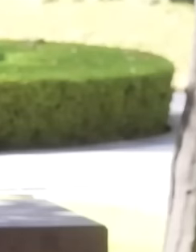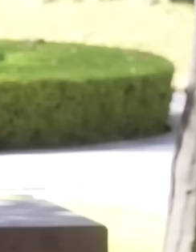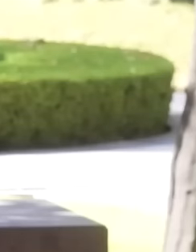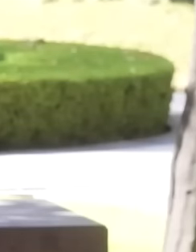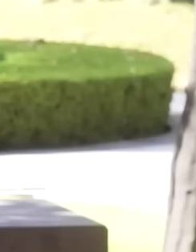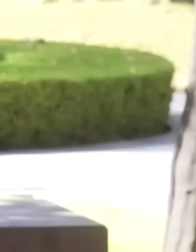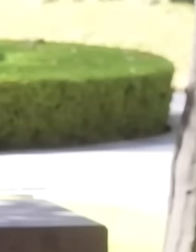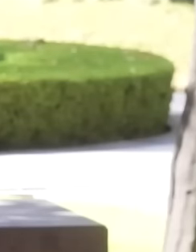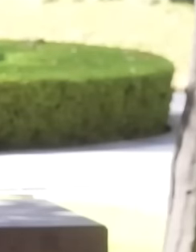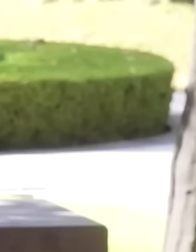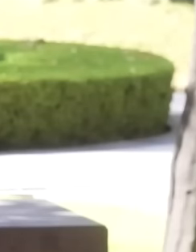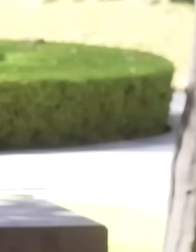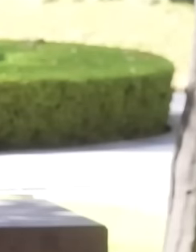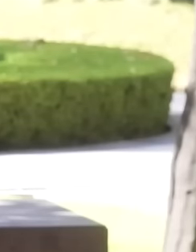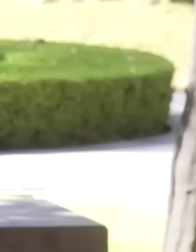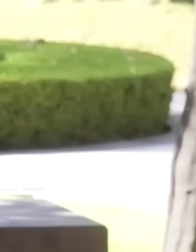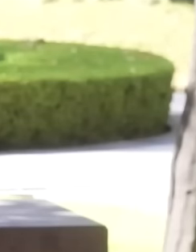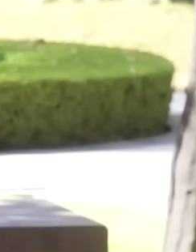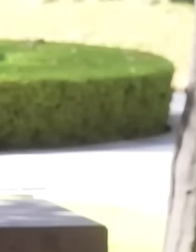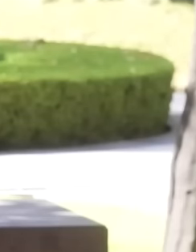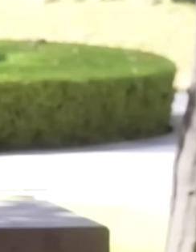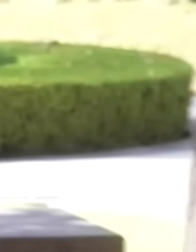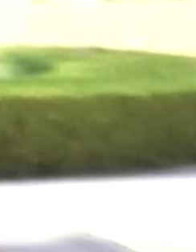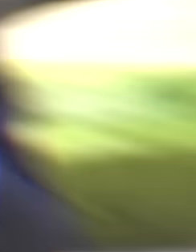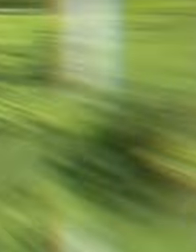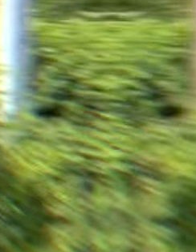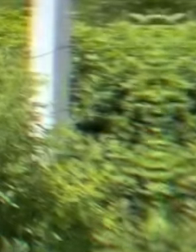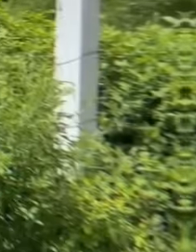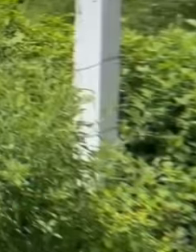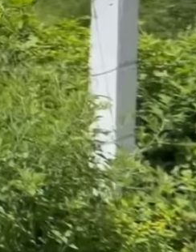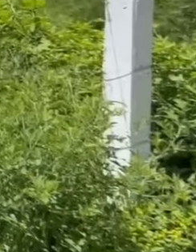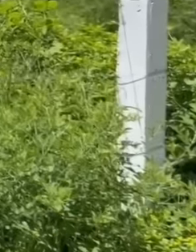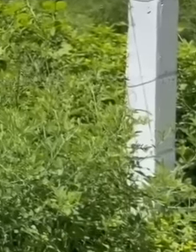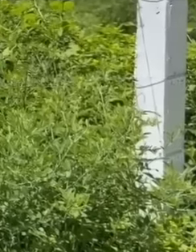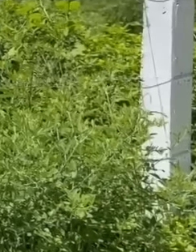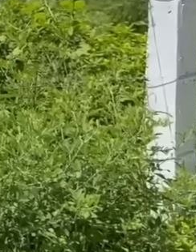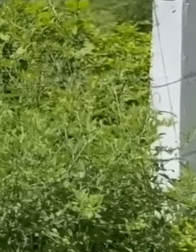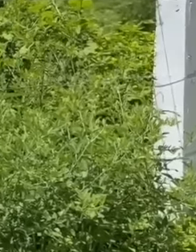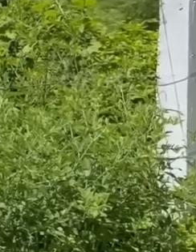There are only a few days left until President Andrés Manuel López Obrador concludes his